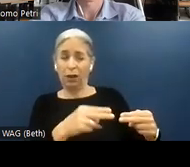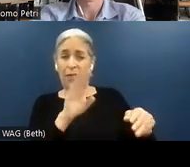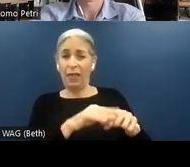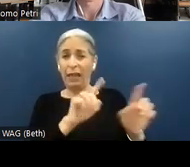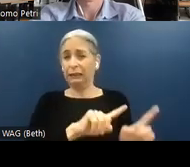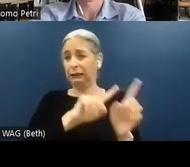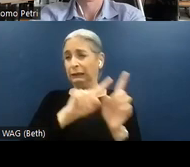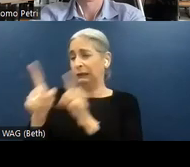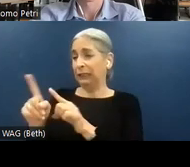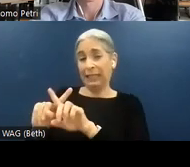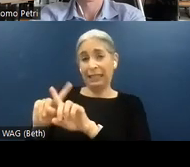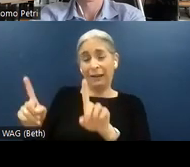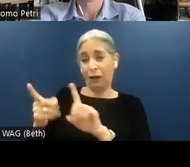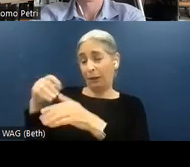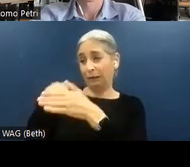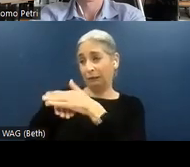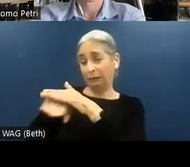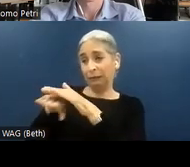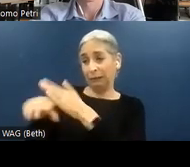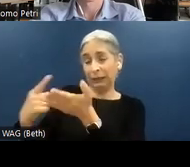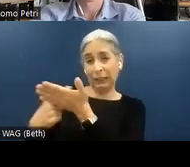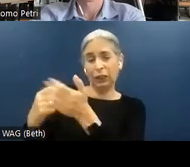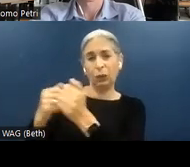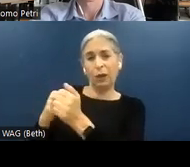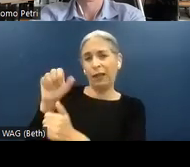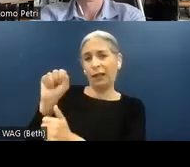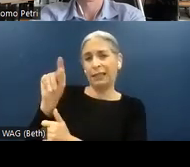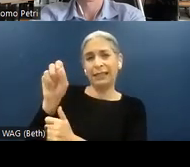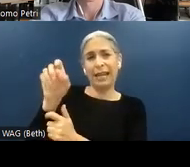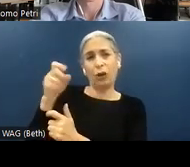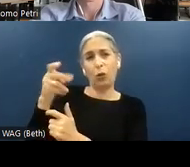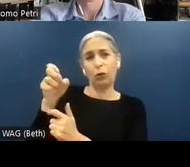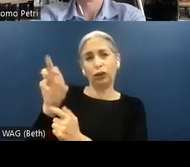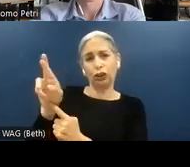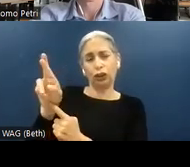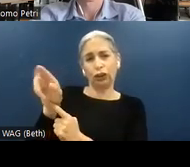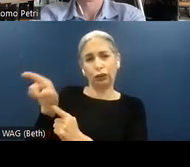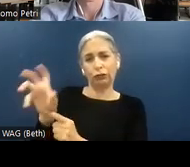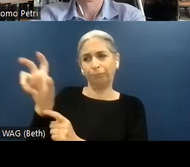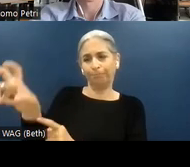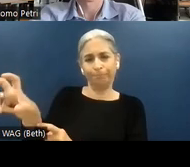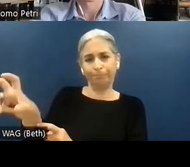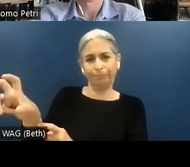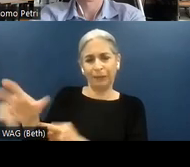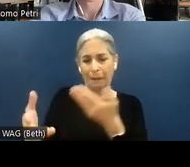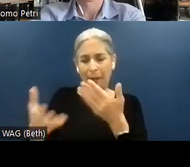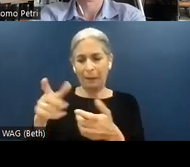am discussing accessibility with a stakeholder. Maybe I need to stay more at a higher level